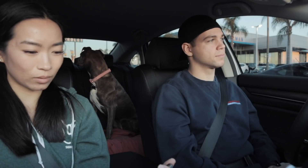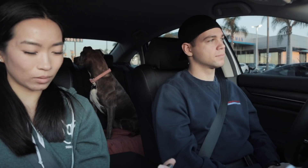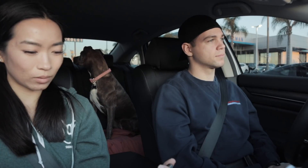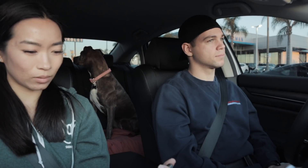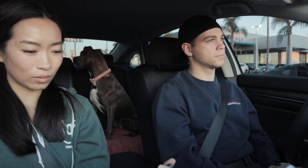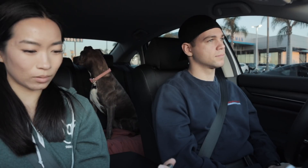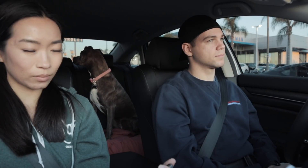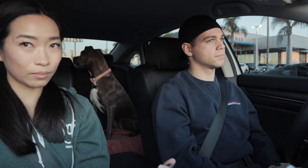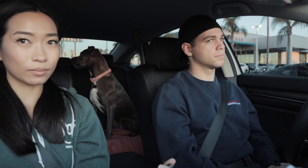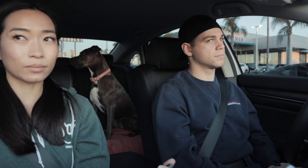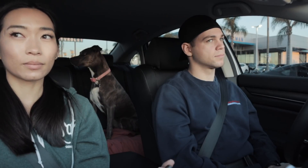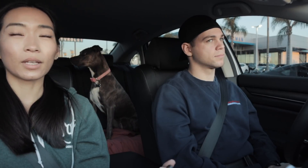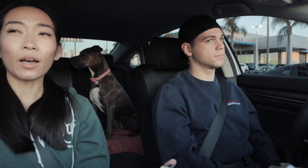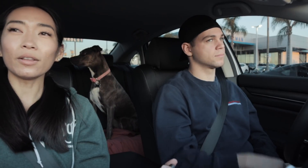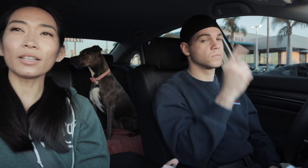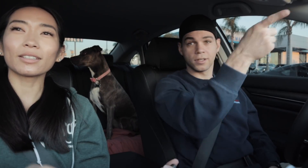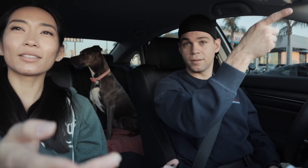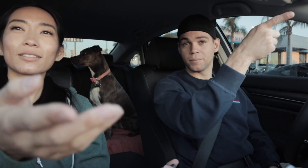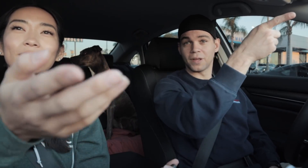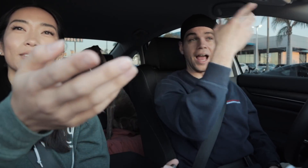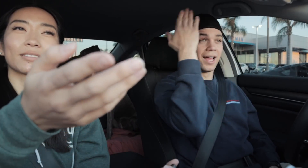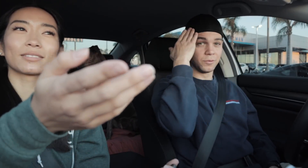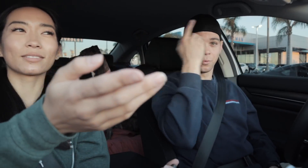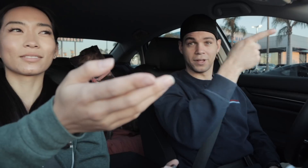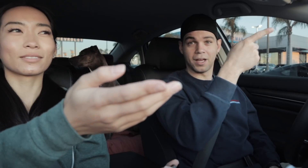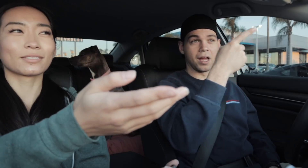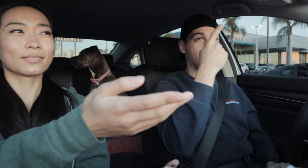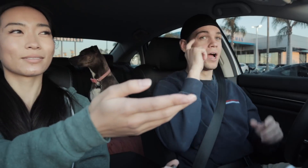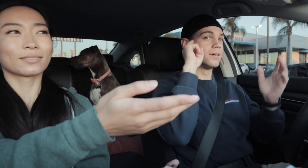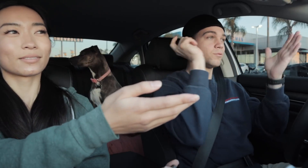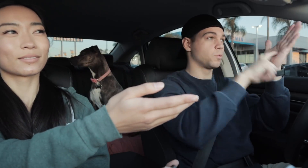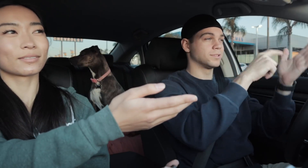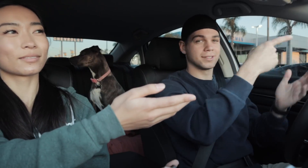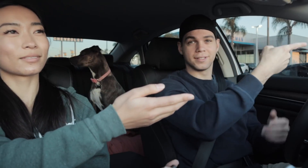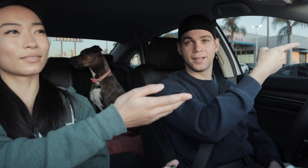*sirens* E: oh, look R: I know. I noticed that!